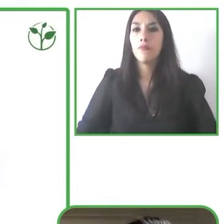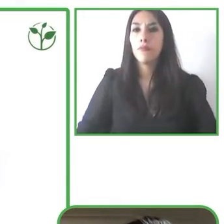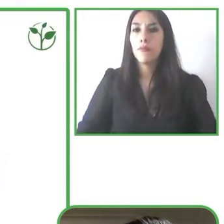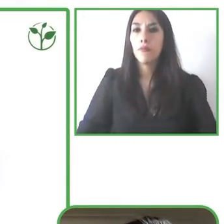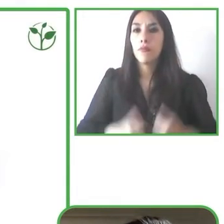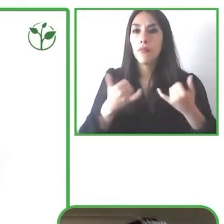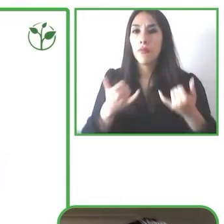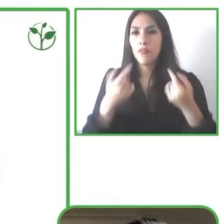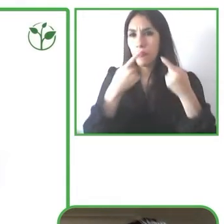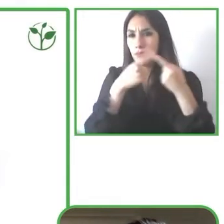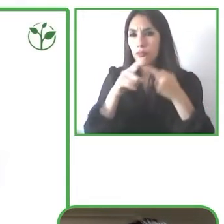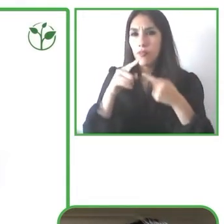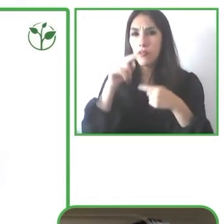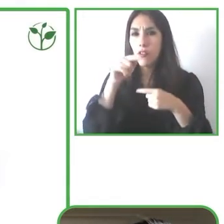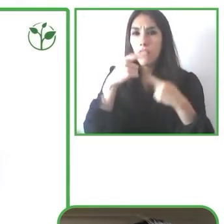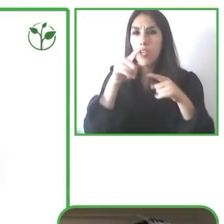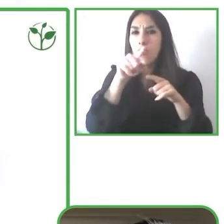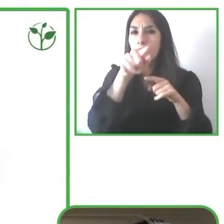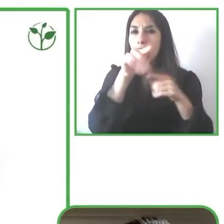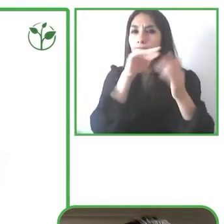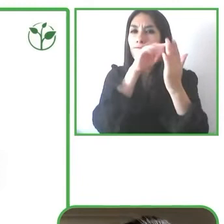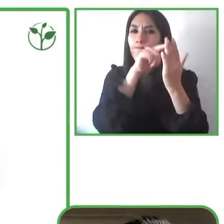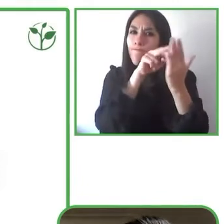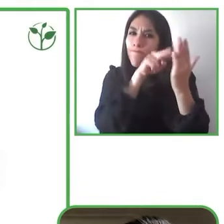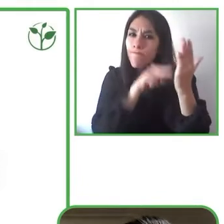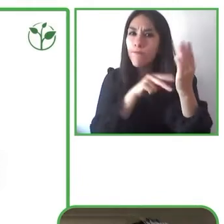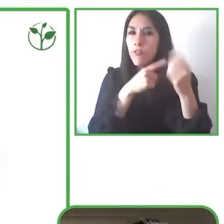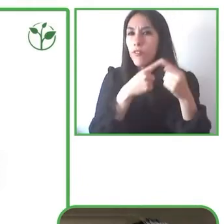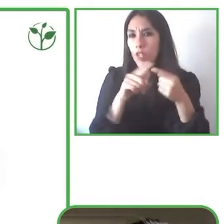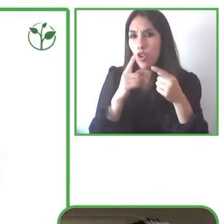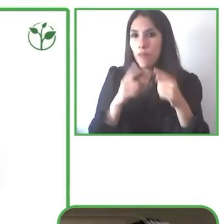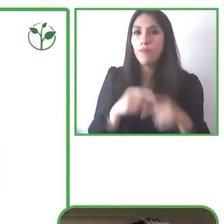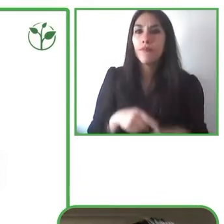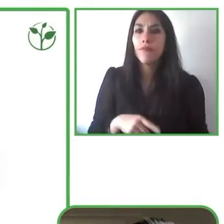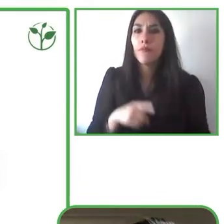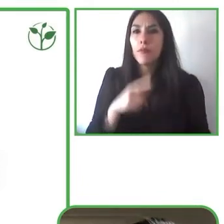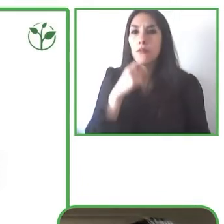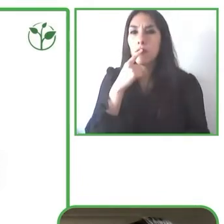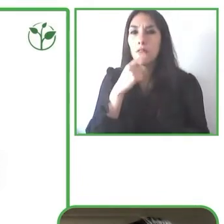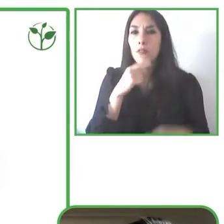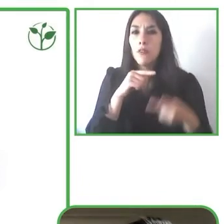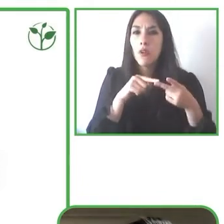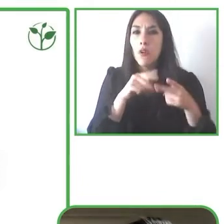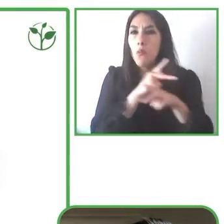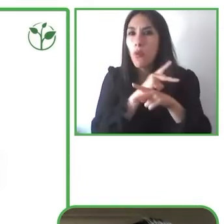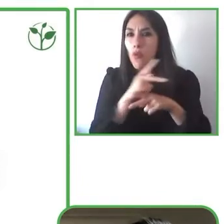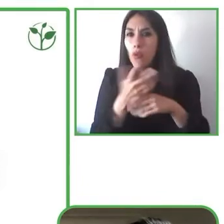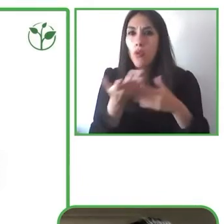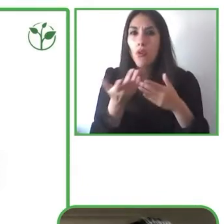have a display and there's also an audio system so by that we show the user information and he